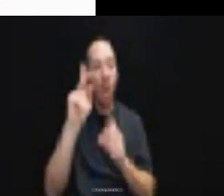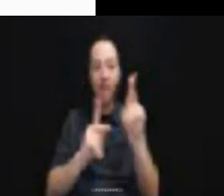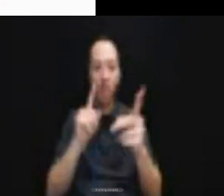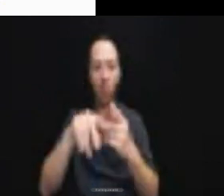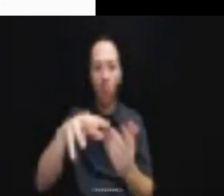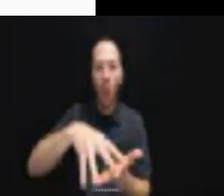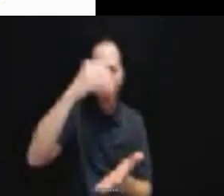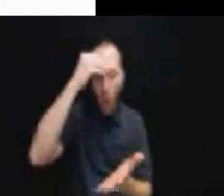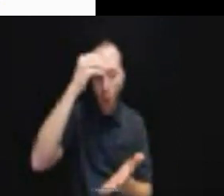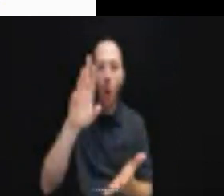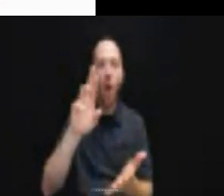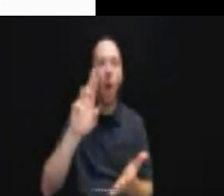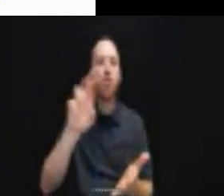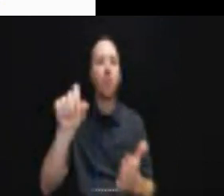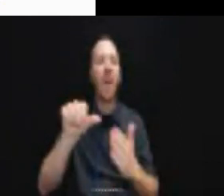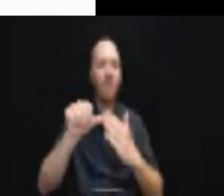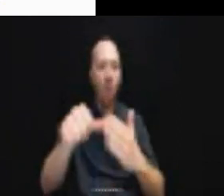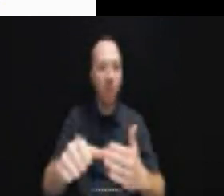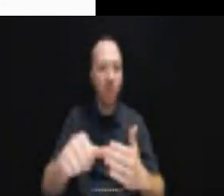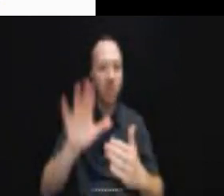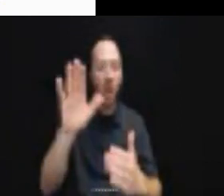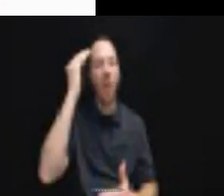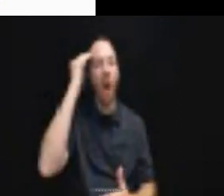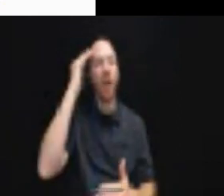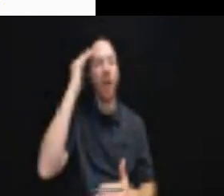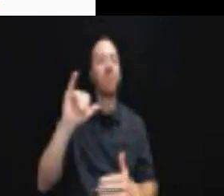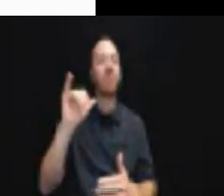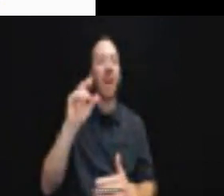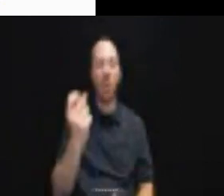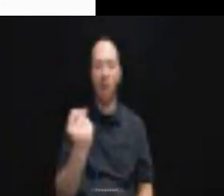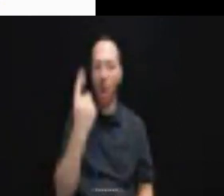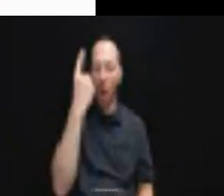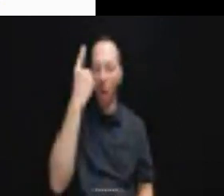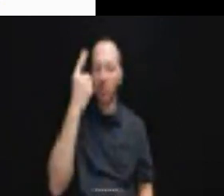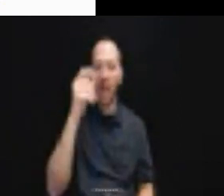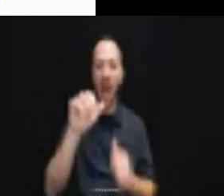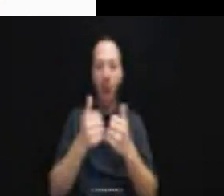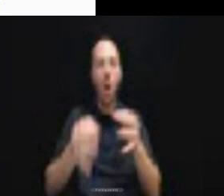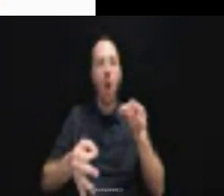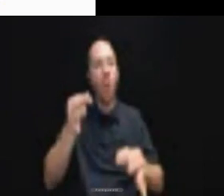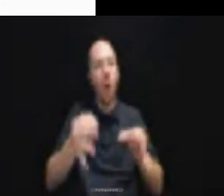and come to understand how the courts are talking about these concepts.